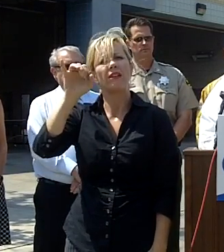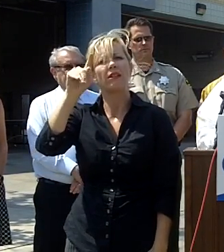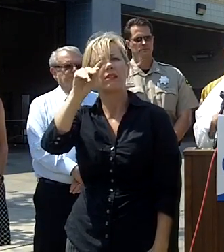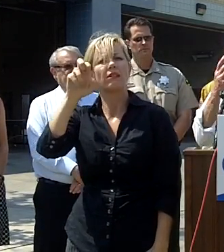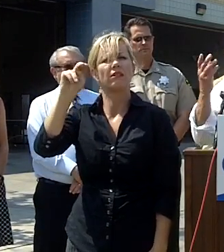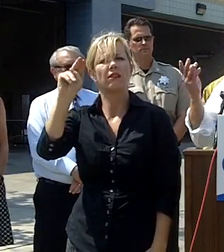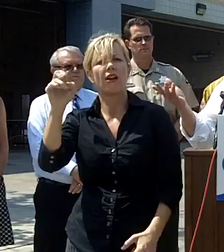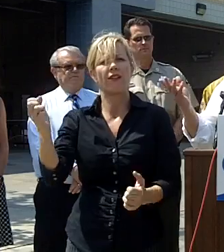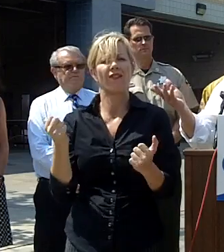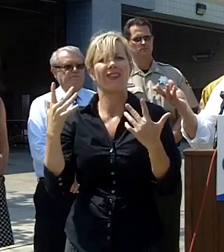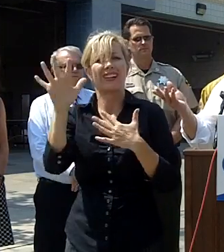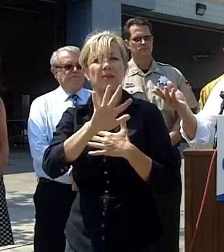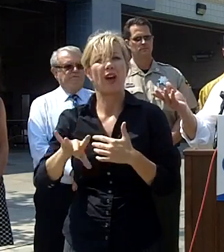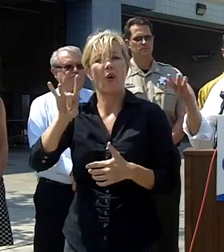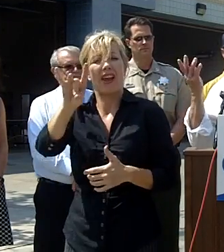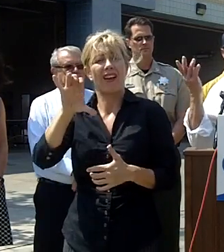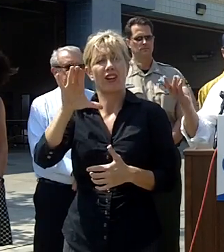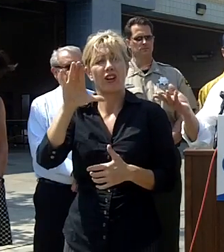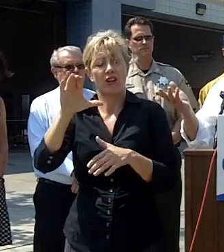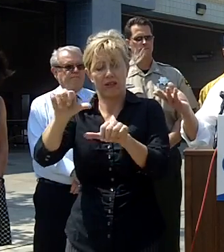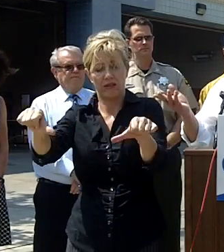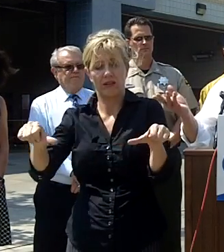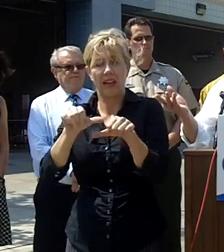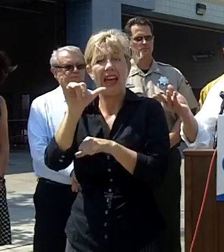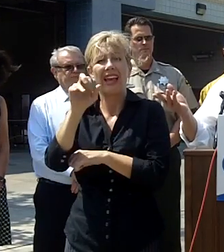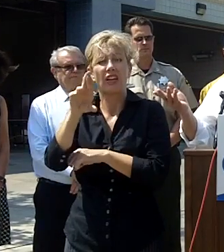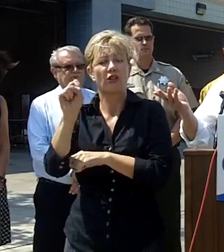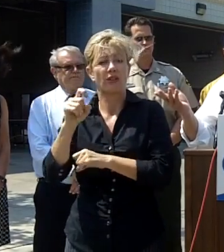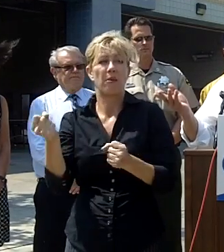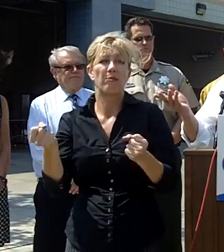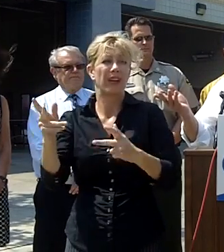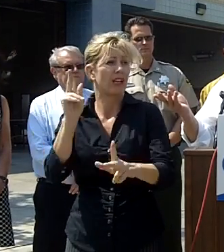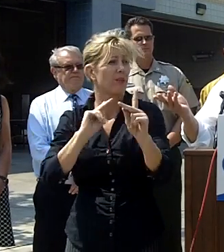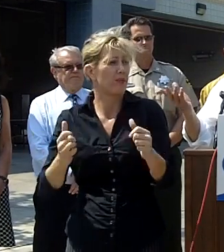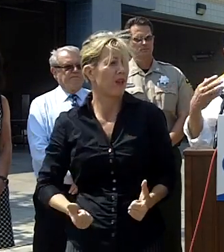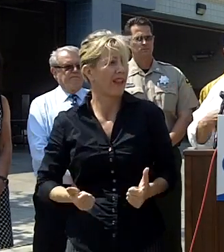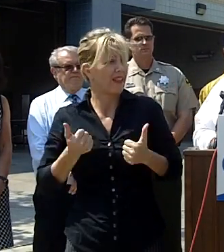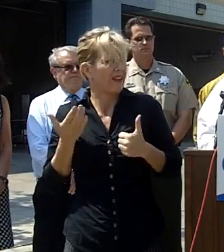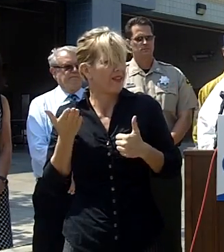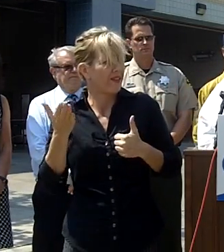probably the most dangerous because it's the most populated area here in Carlsbad it's a